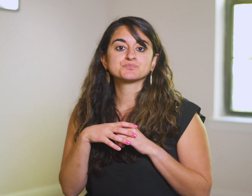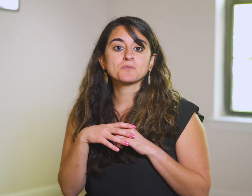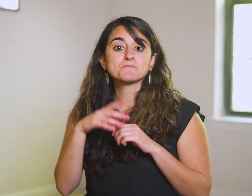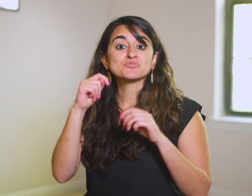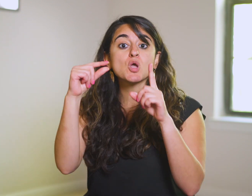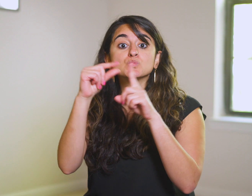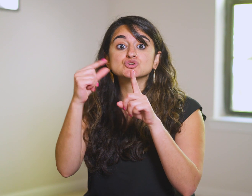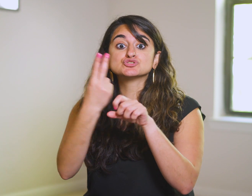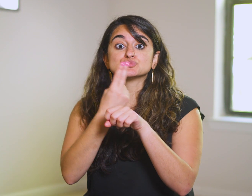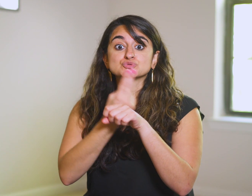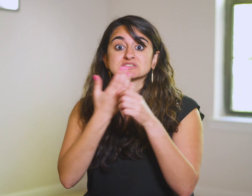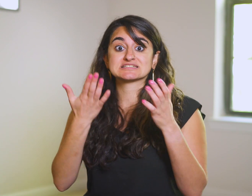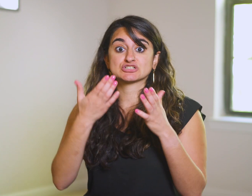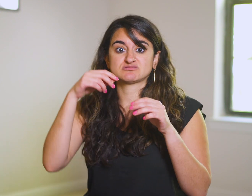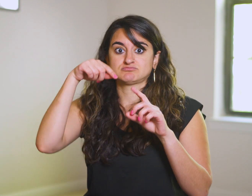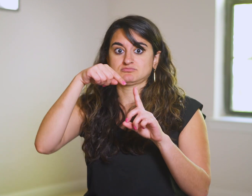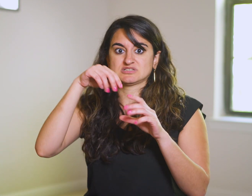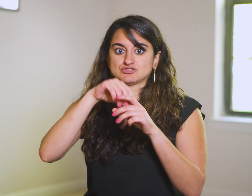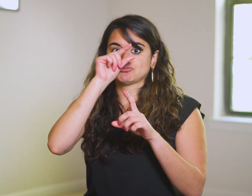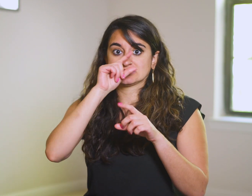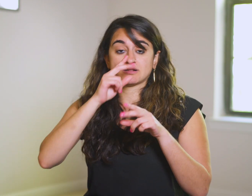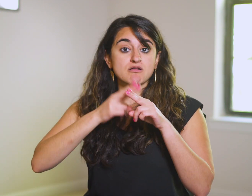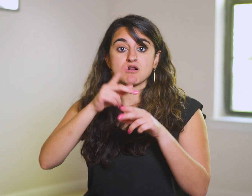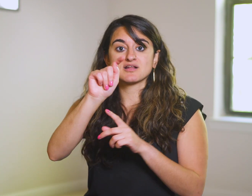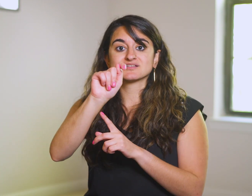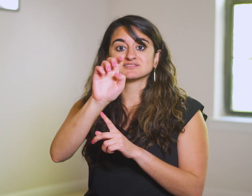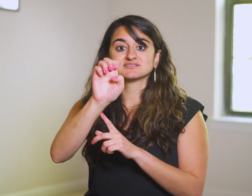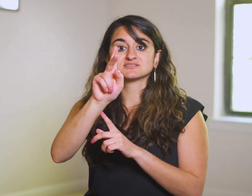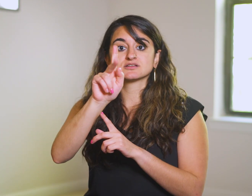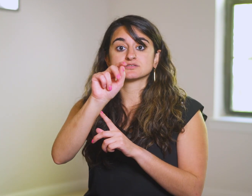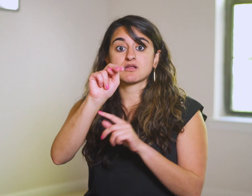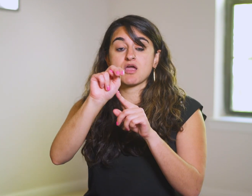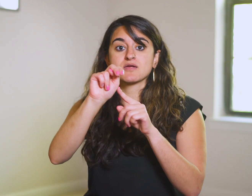The word used here in Greek is tekton,